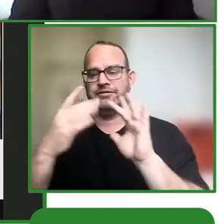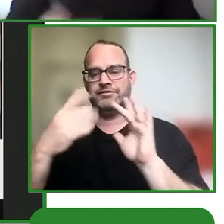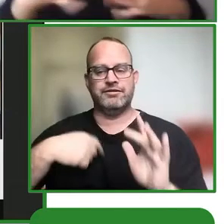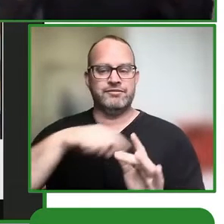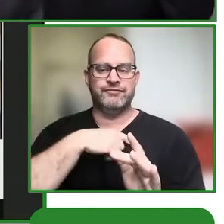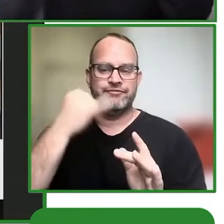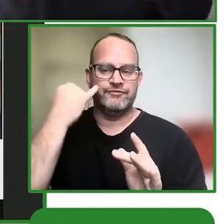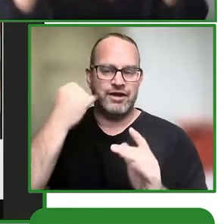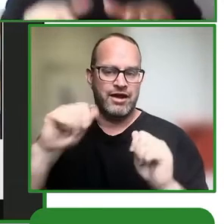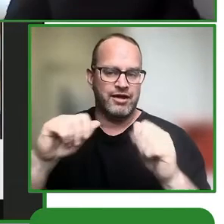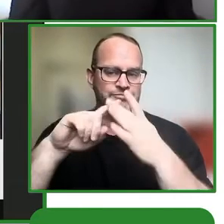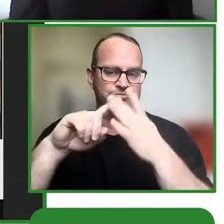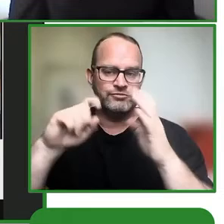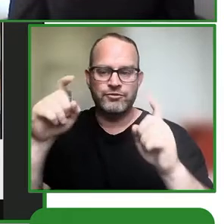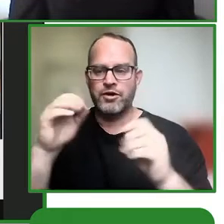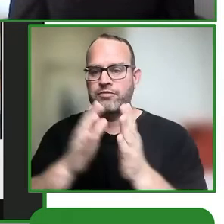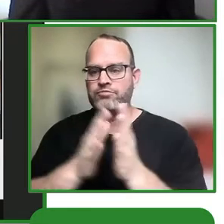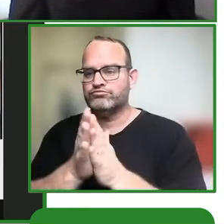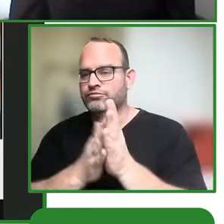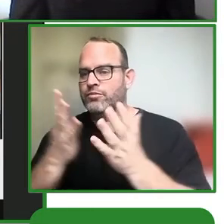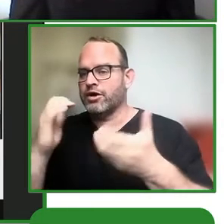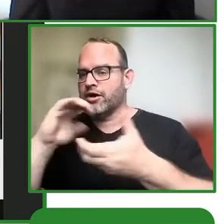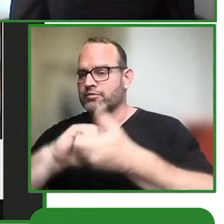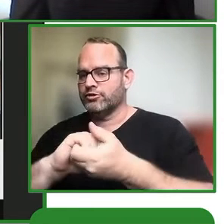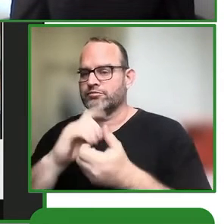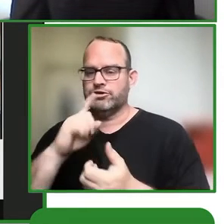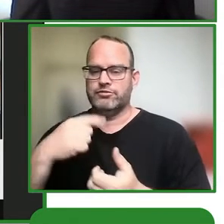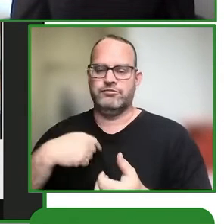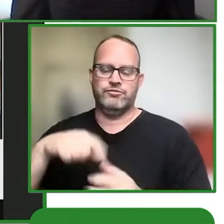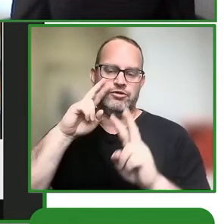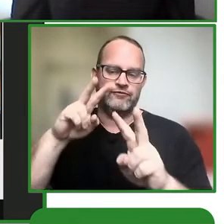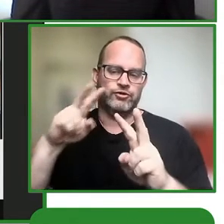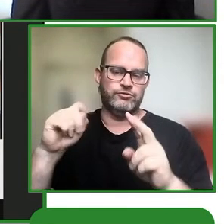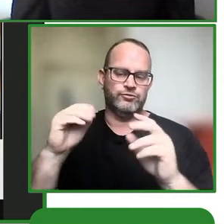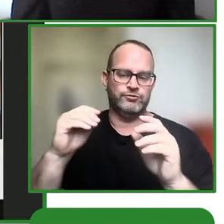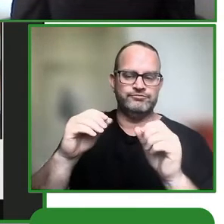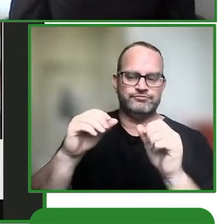so please contact with us if you're interested if you have any questions we